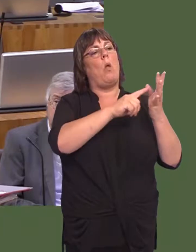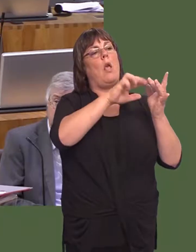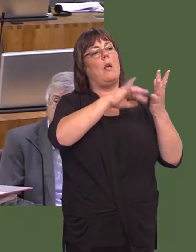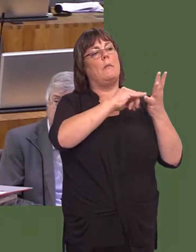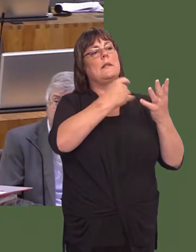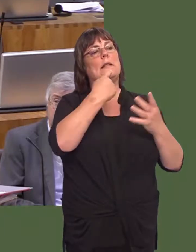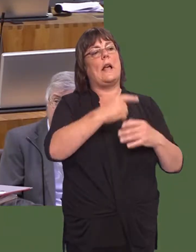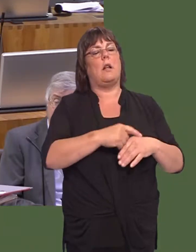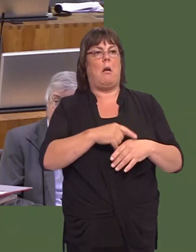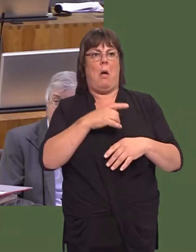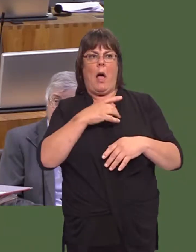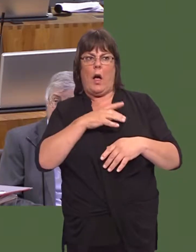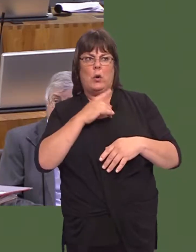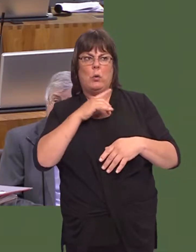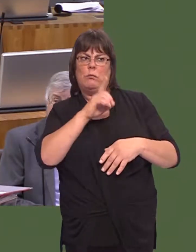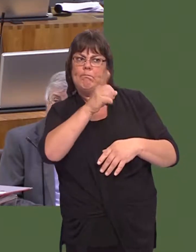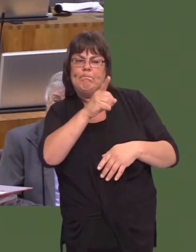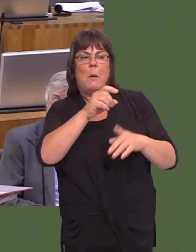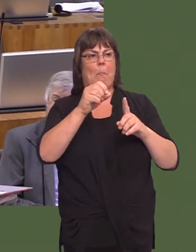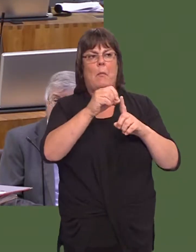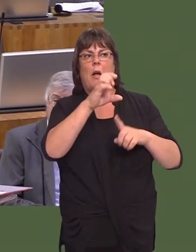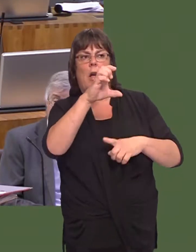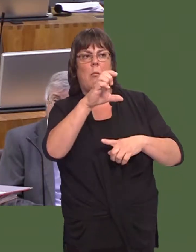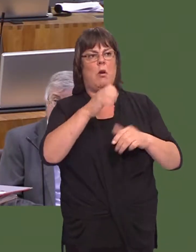Ond, sut allwn ni sicrhau bod Brexit eithafol ddim yn digwydd?